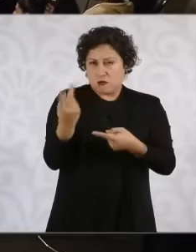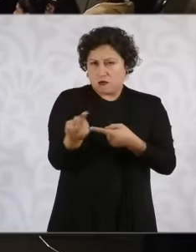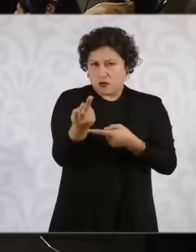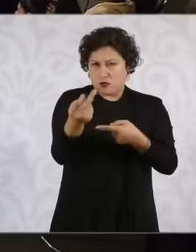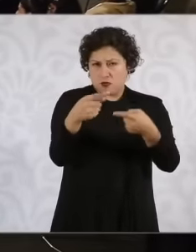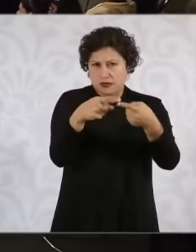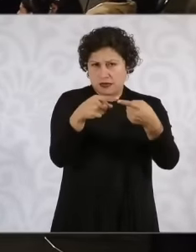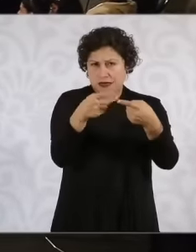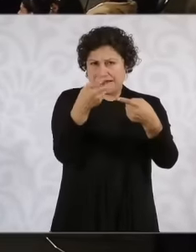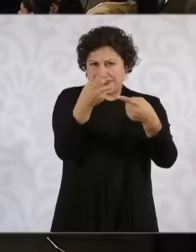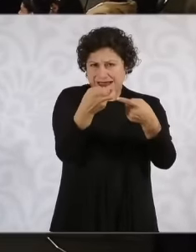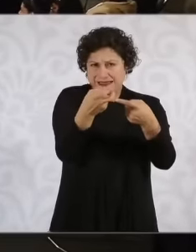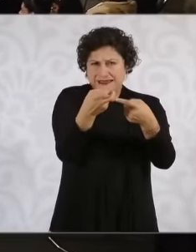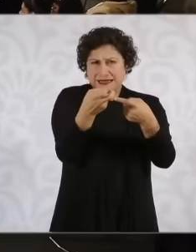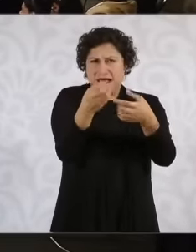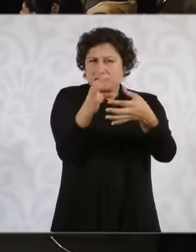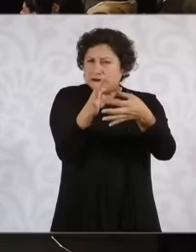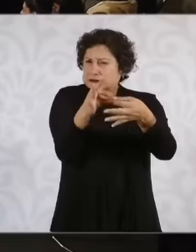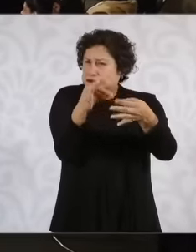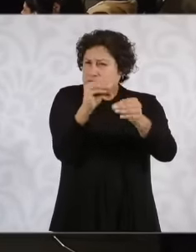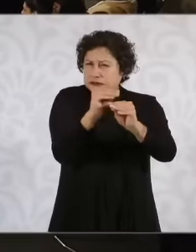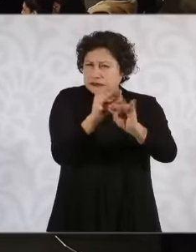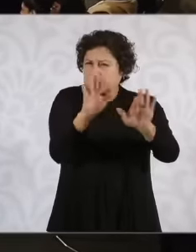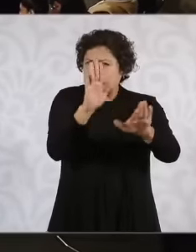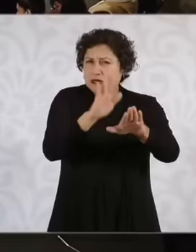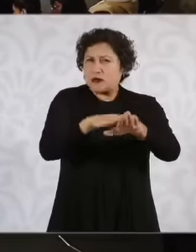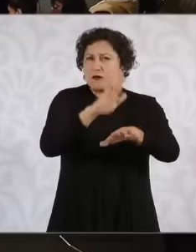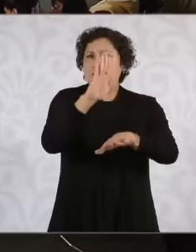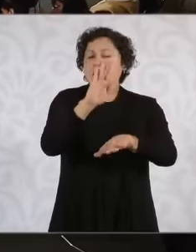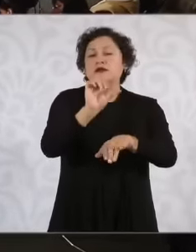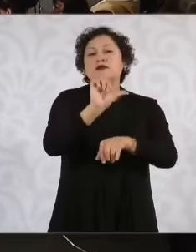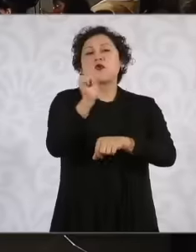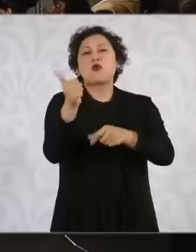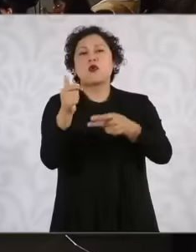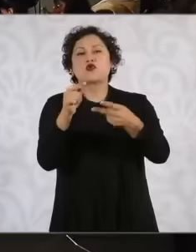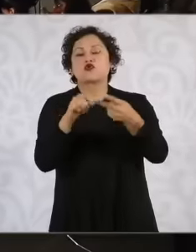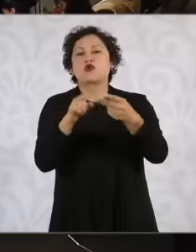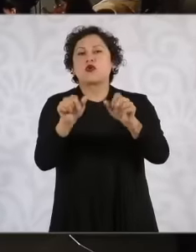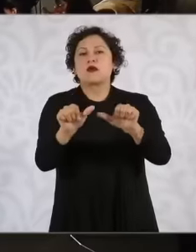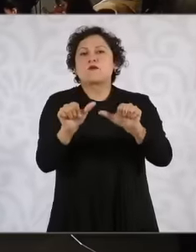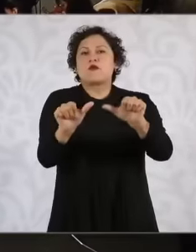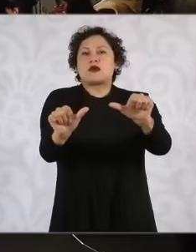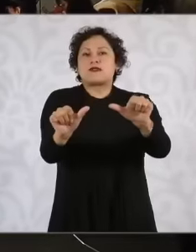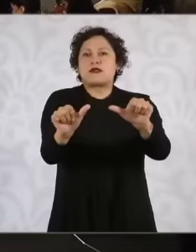a little on the causes and about impunity health and education yes And above all for